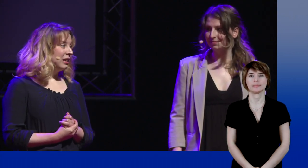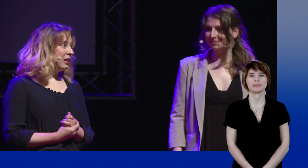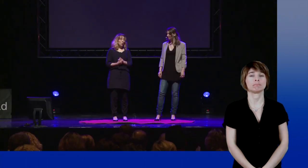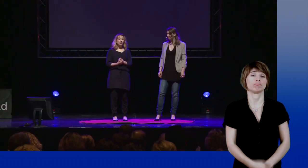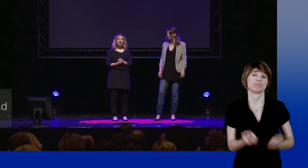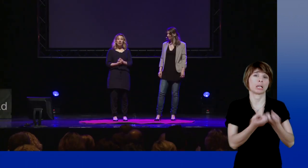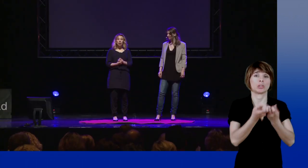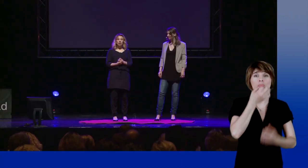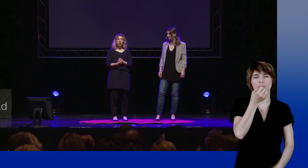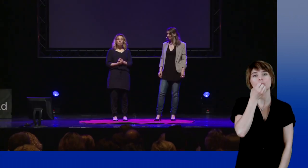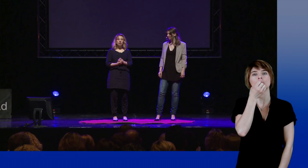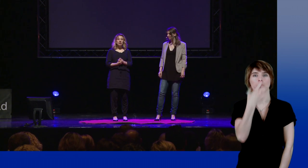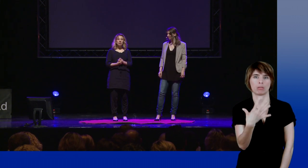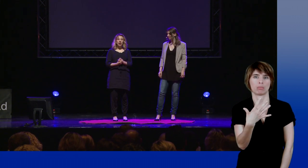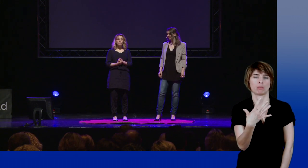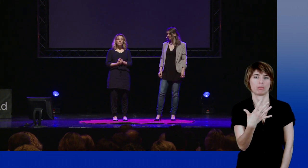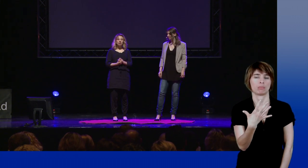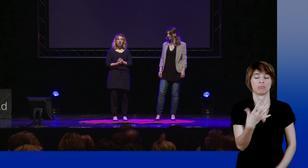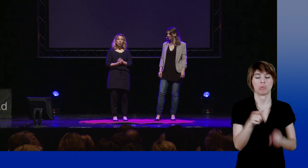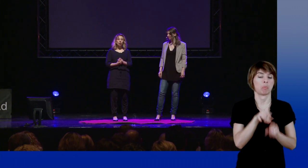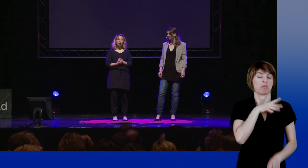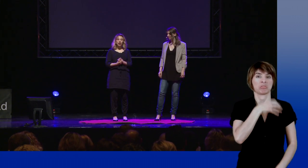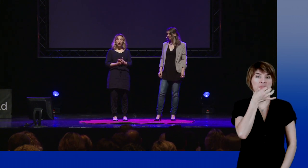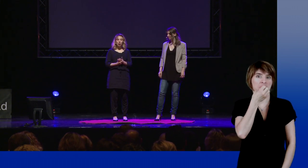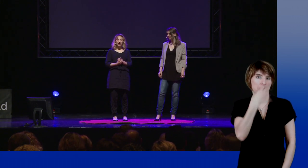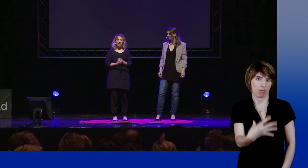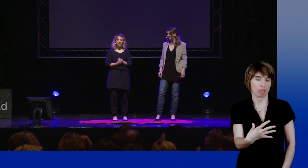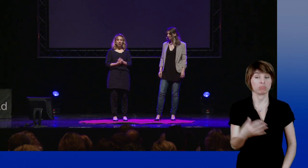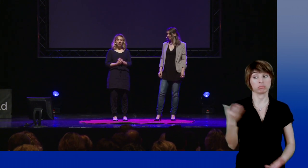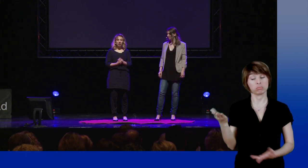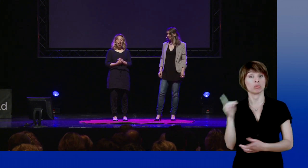One can coldly say, "That's good," as a teacher would.